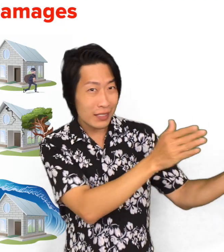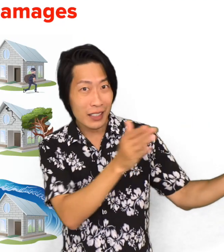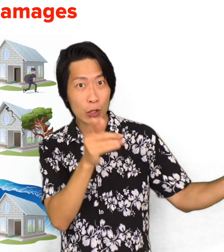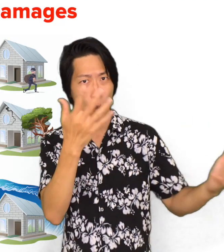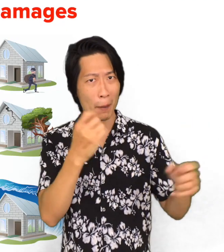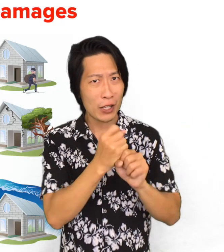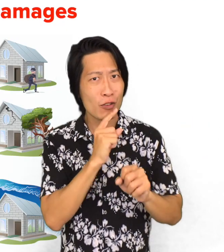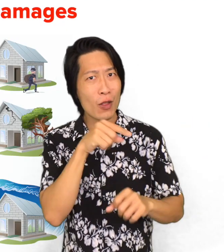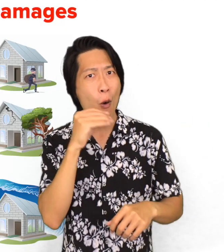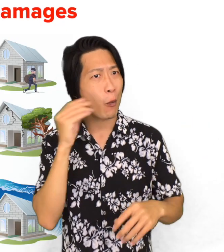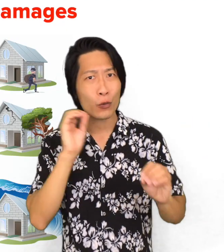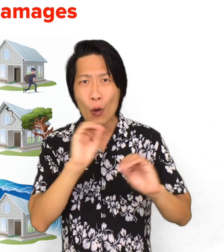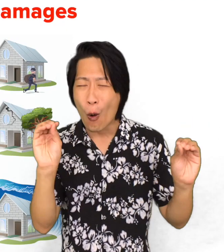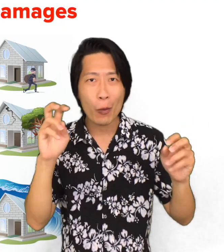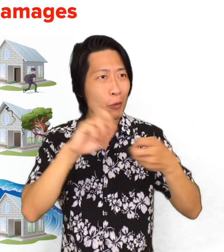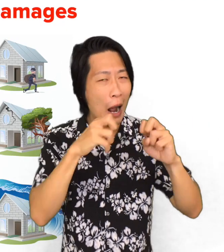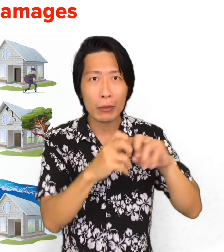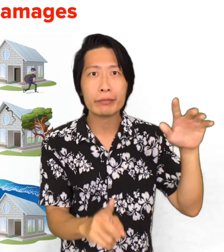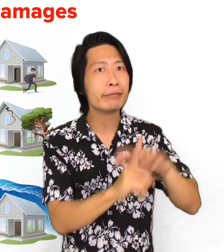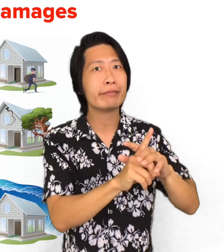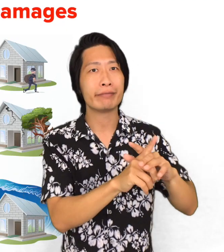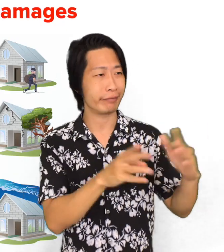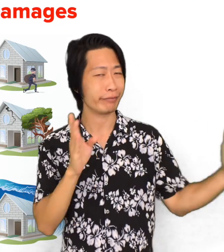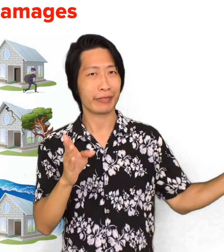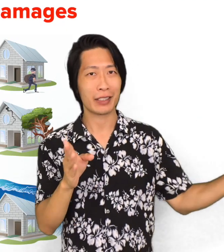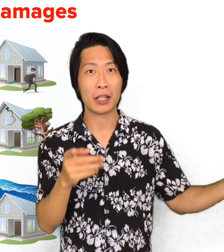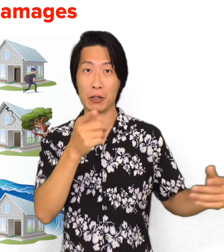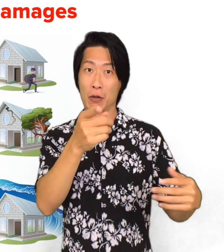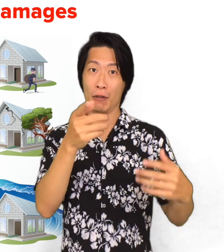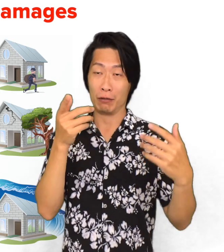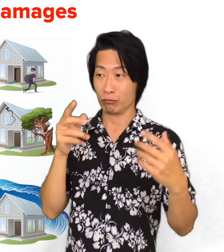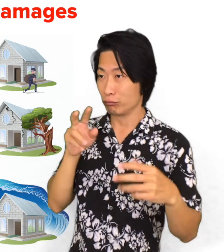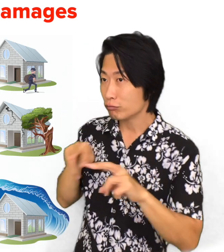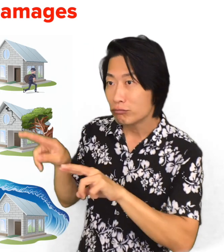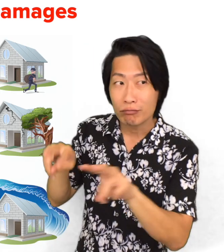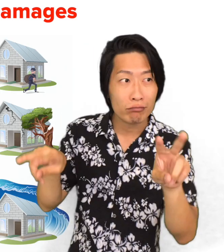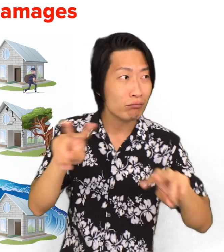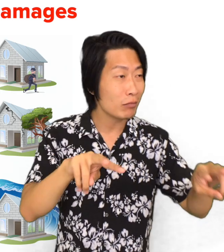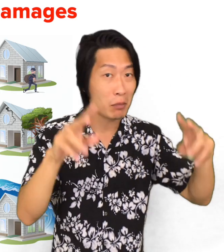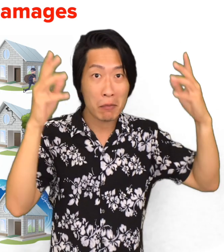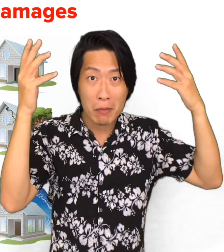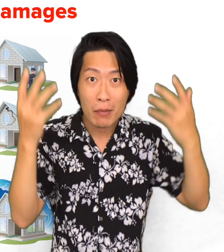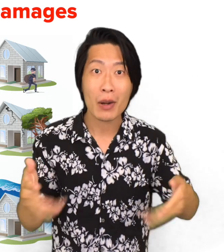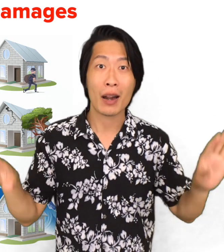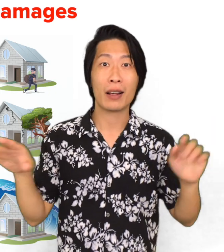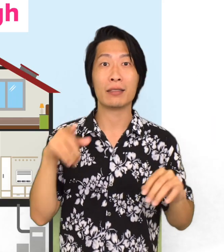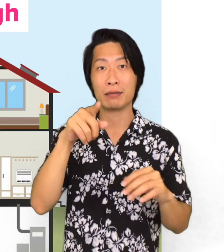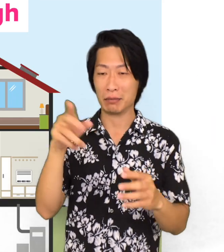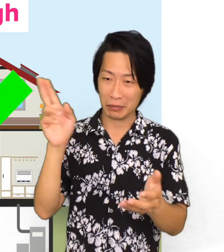gone through any issues or problems. After you've done your final walkthrough and you signed off on the final walkthrough,